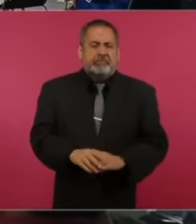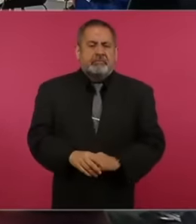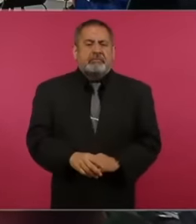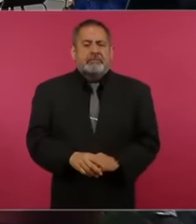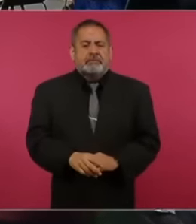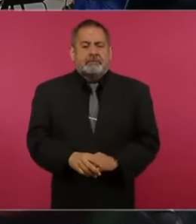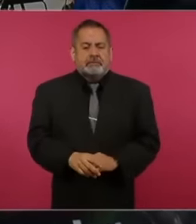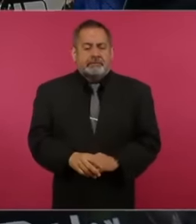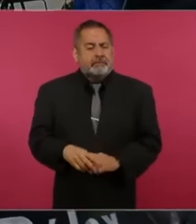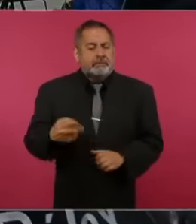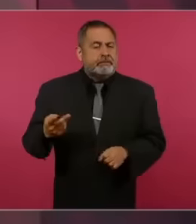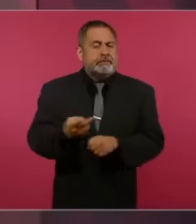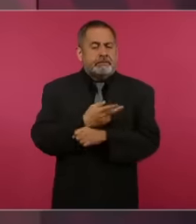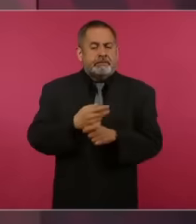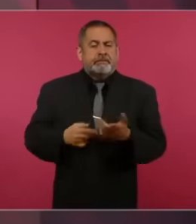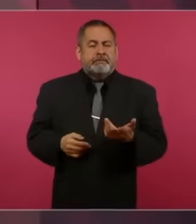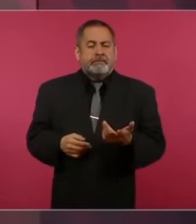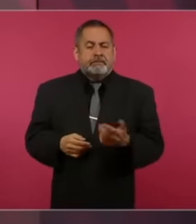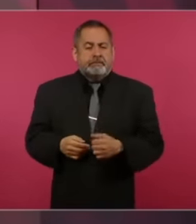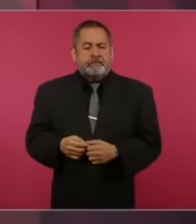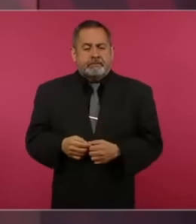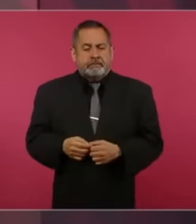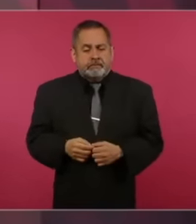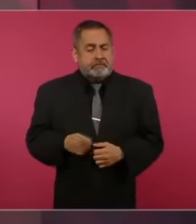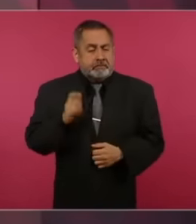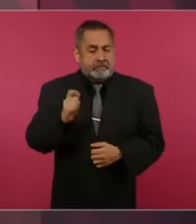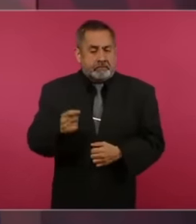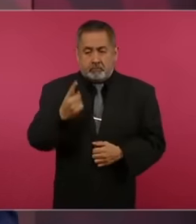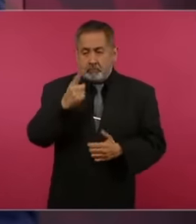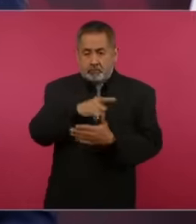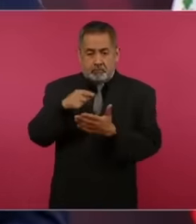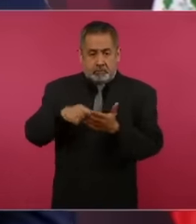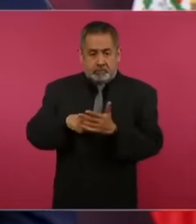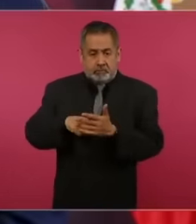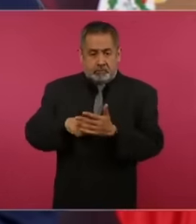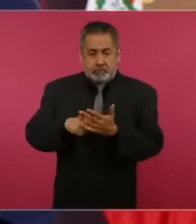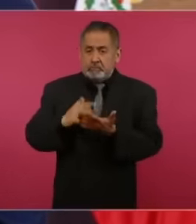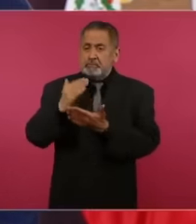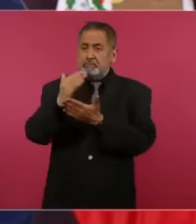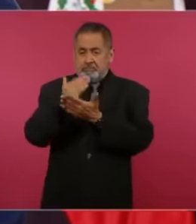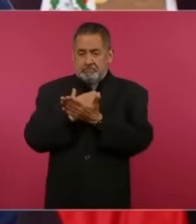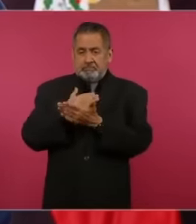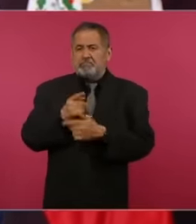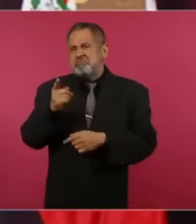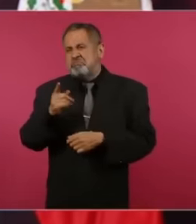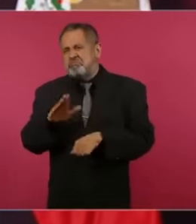and it turns out that one of the places where I have the least approval is Mexico City